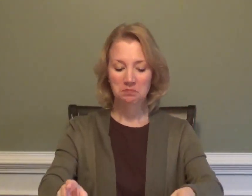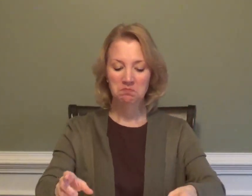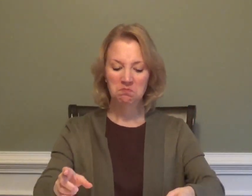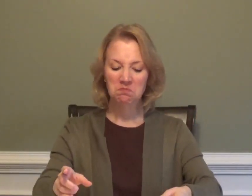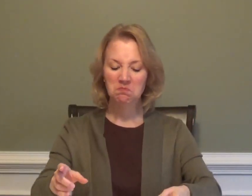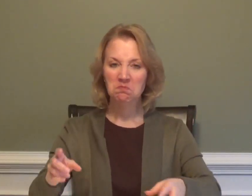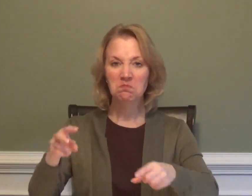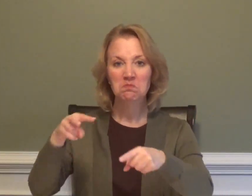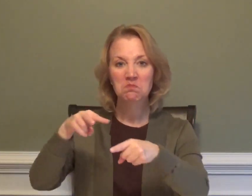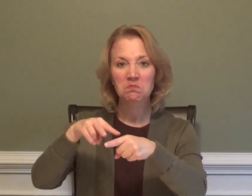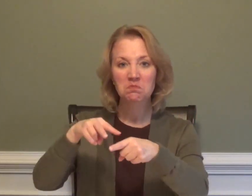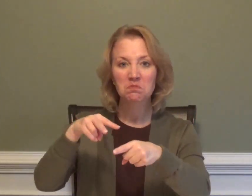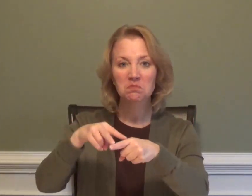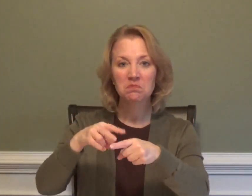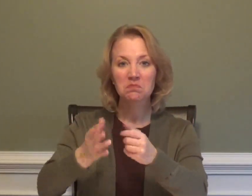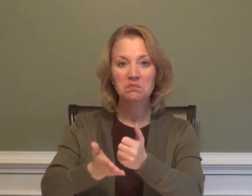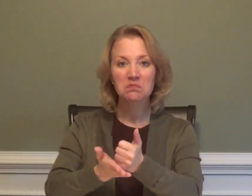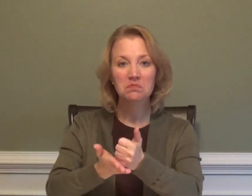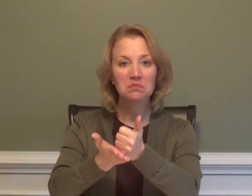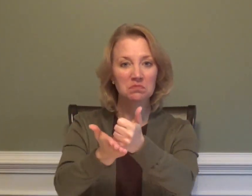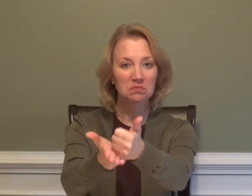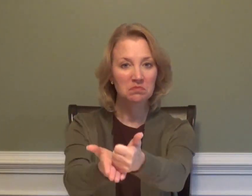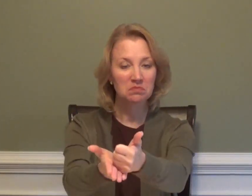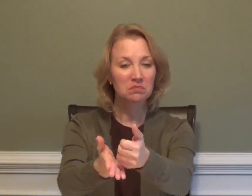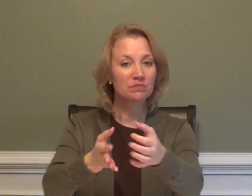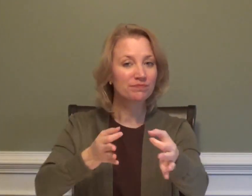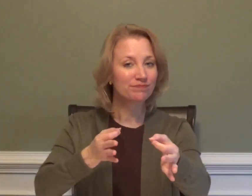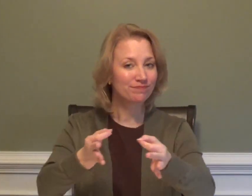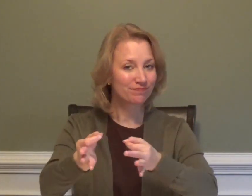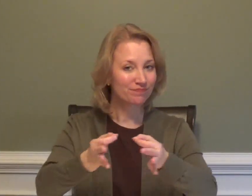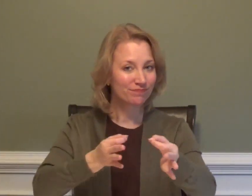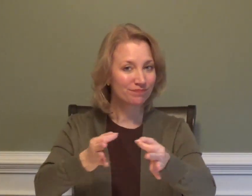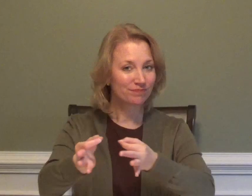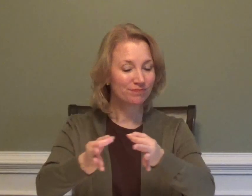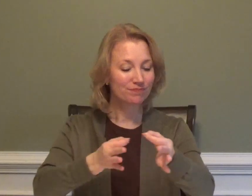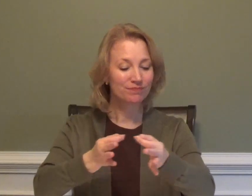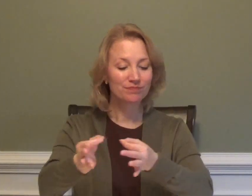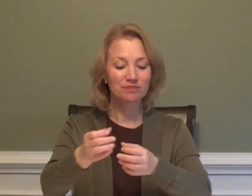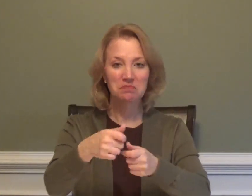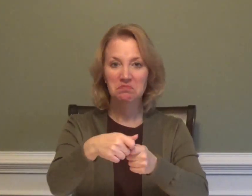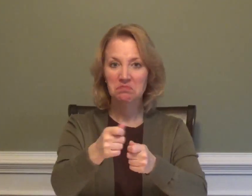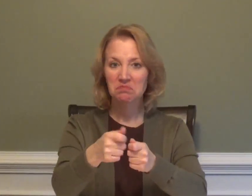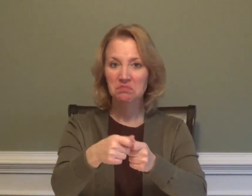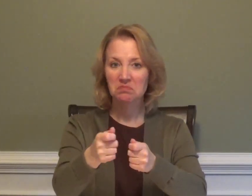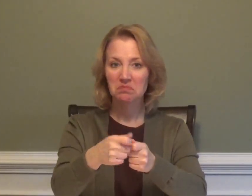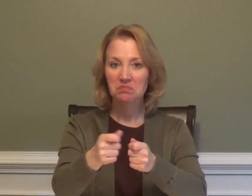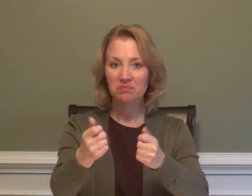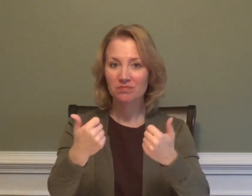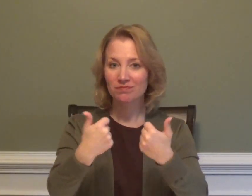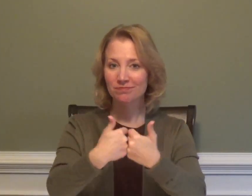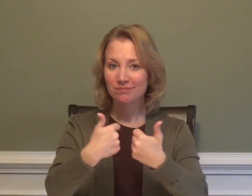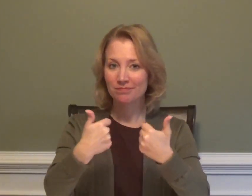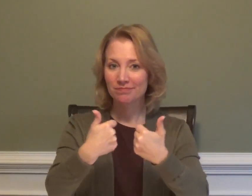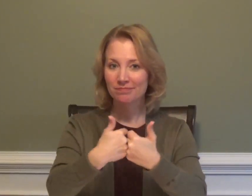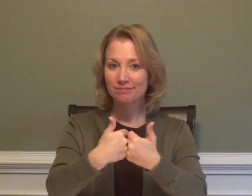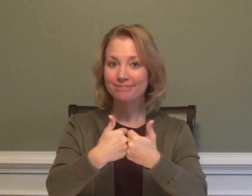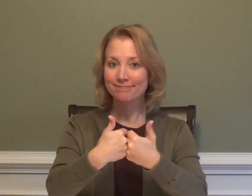VOCABULARY to HELP-you EXPLAIN CARD GAMES